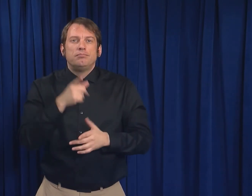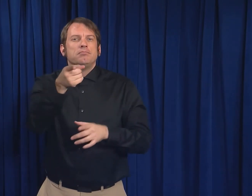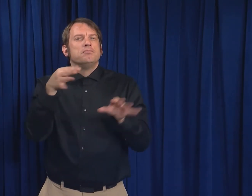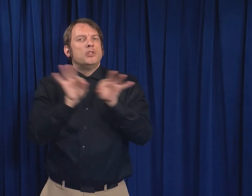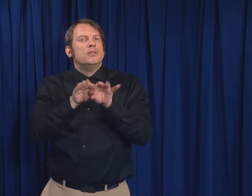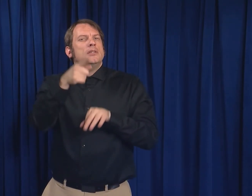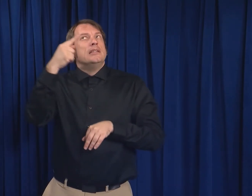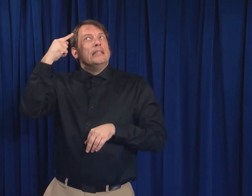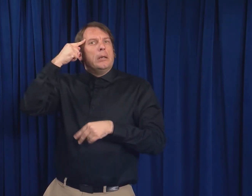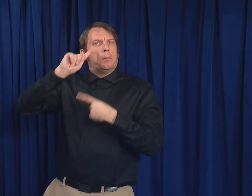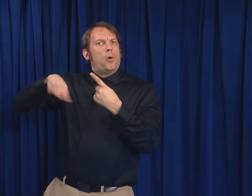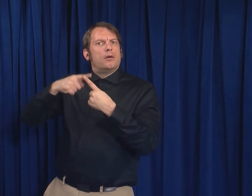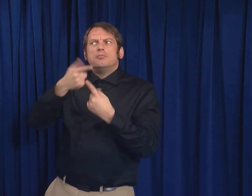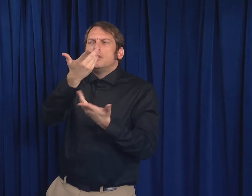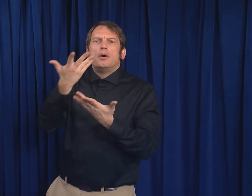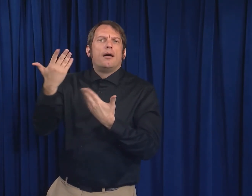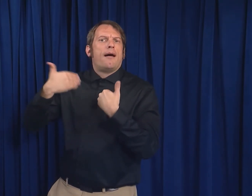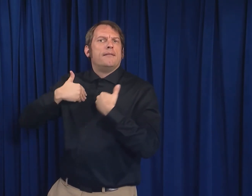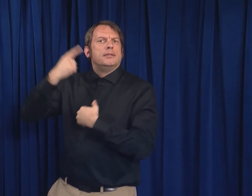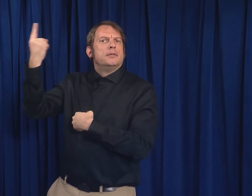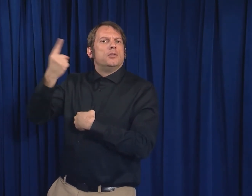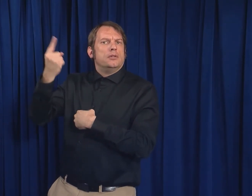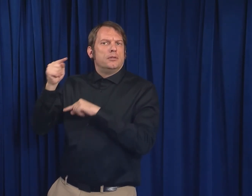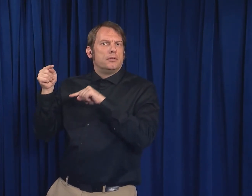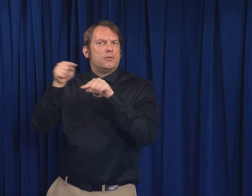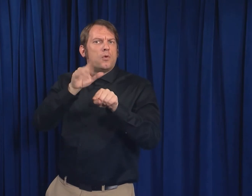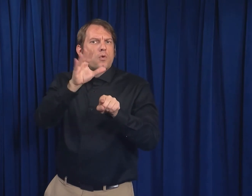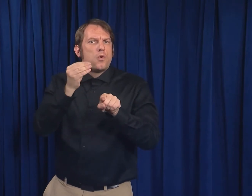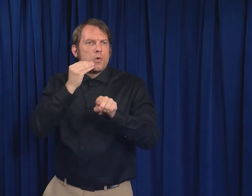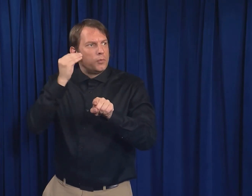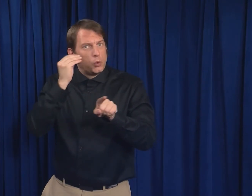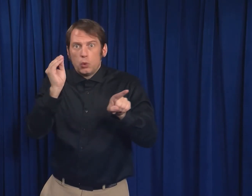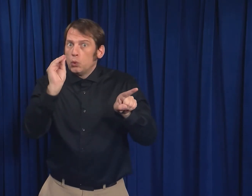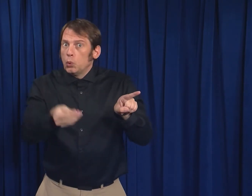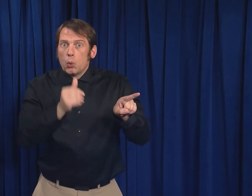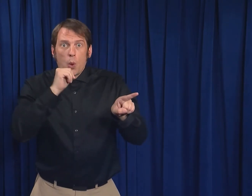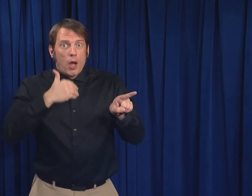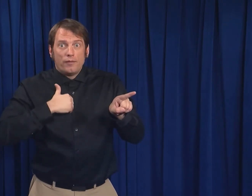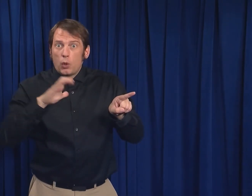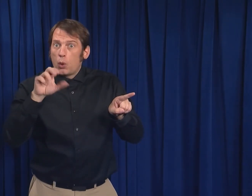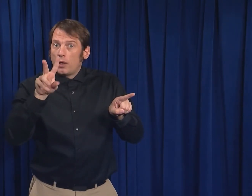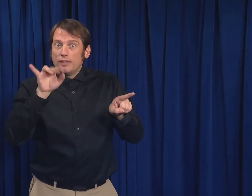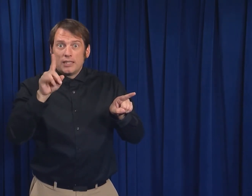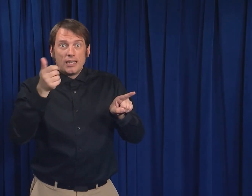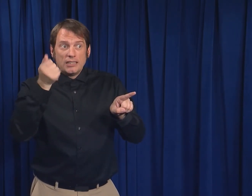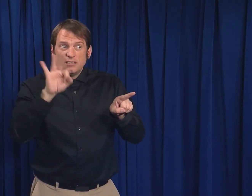Consider having someone else in your home who does not have COVID-19